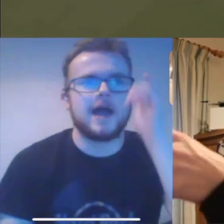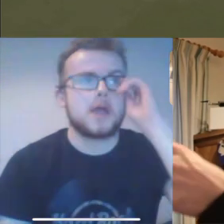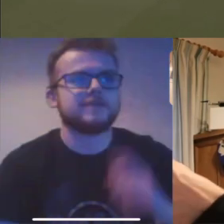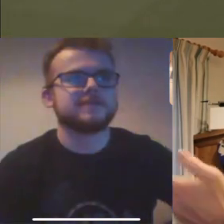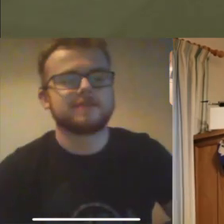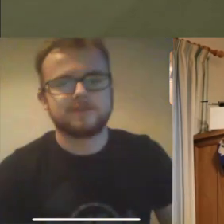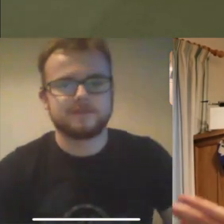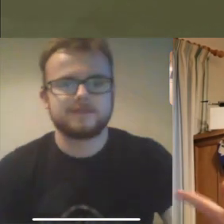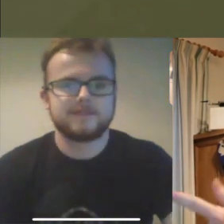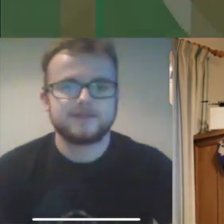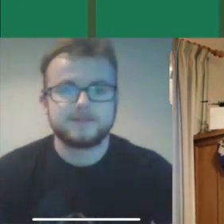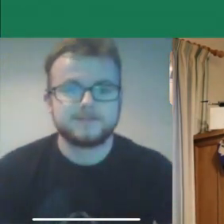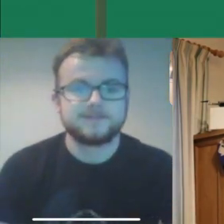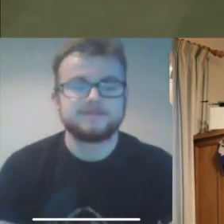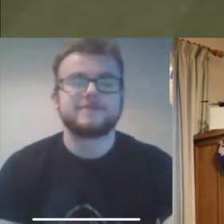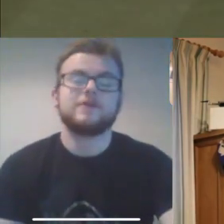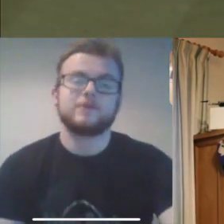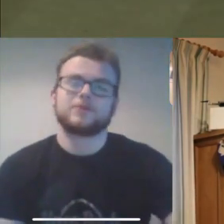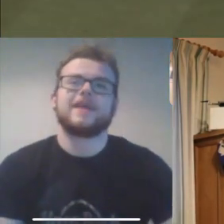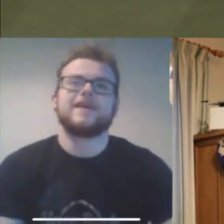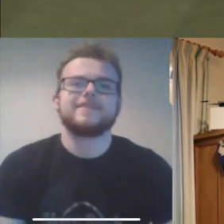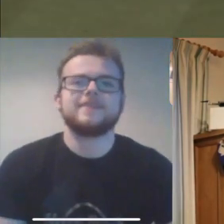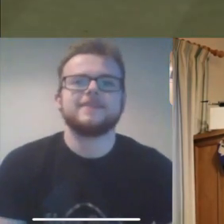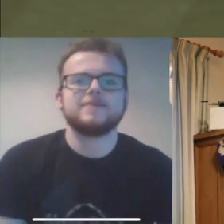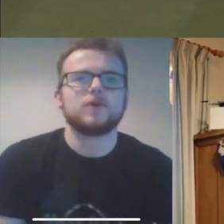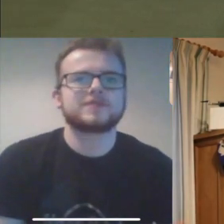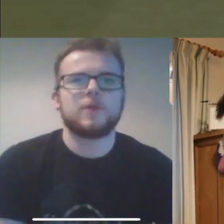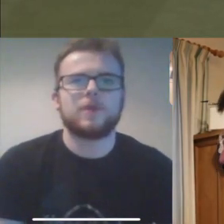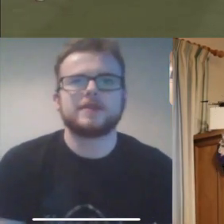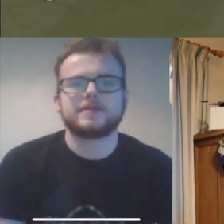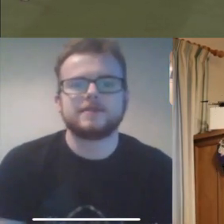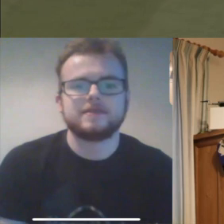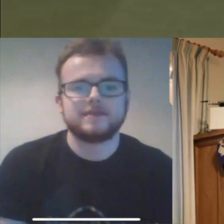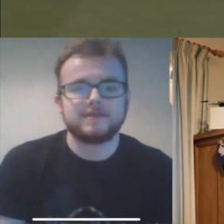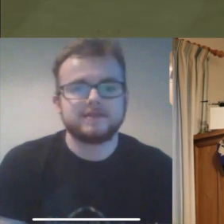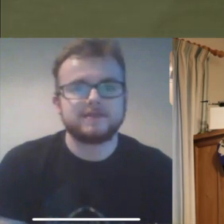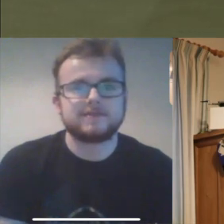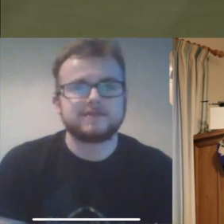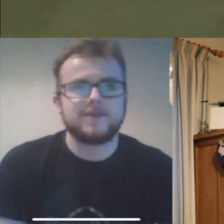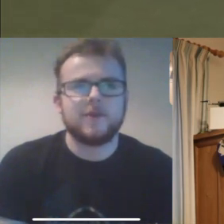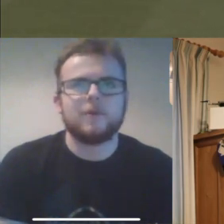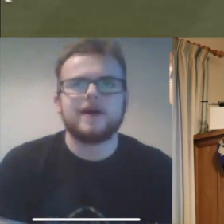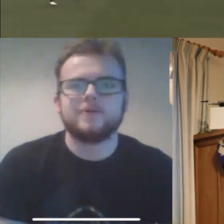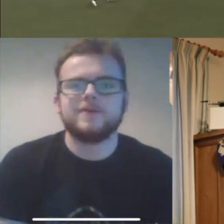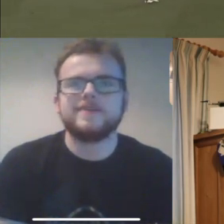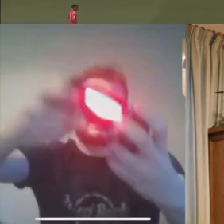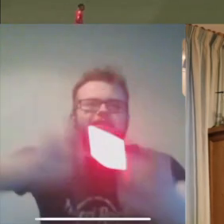Thomas: But that was a good play though, good play. Rhys: (admits) it wasn't bad Thomas: That's how you play football! Rhys: oh wow